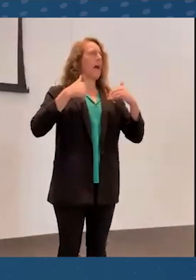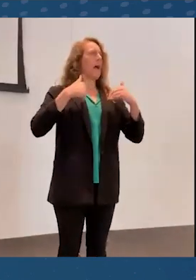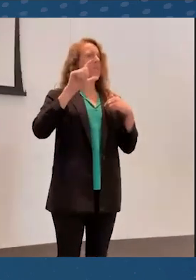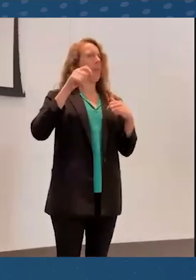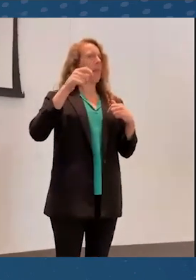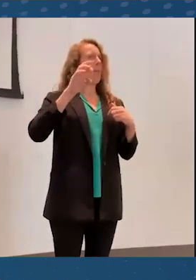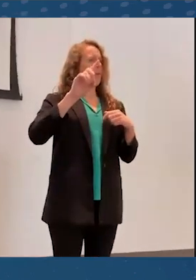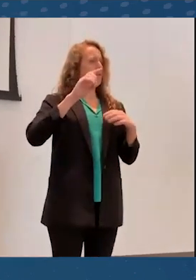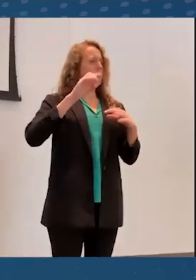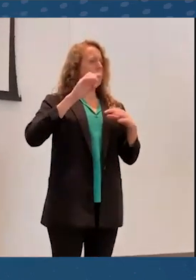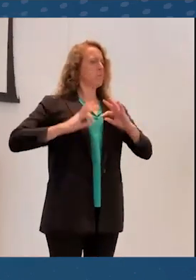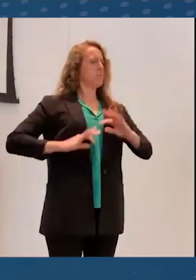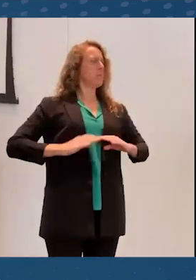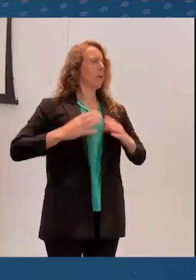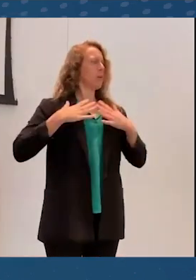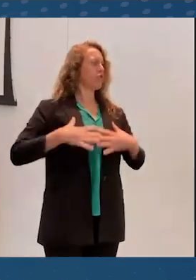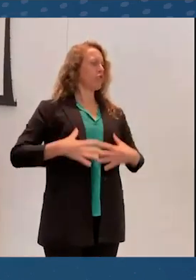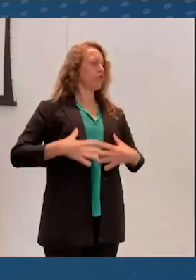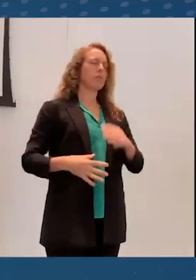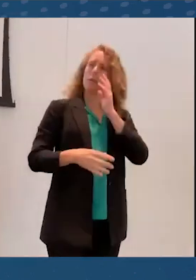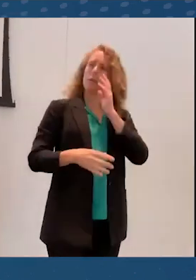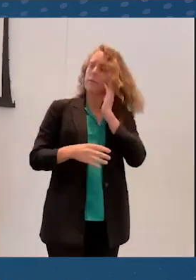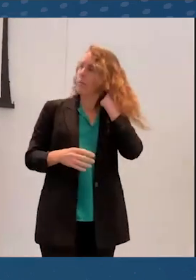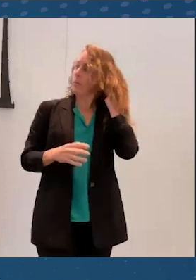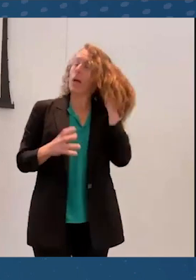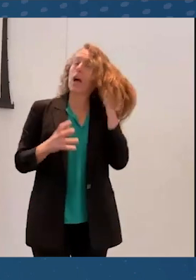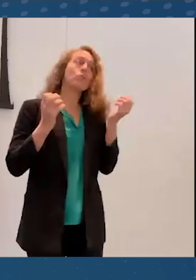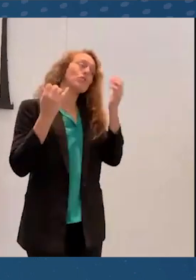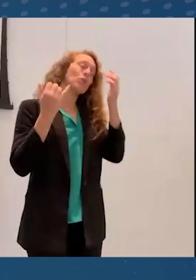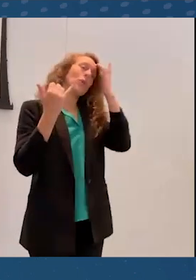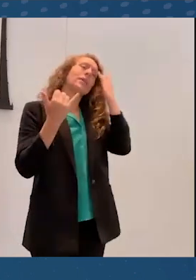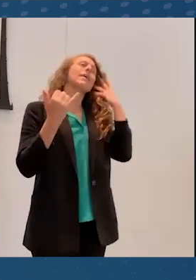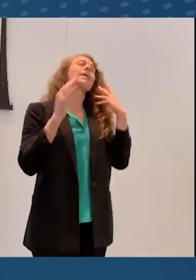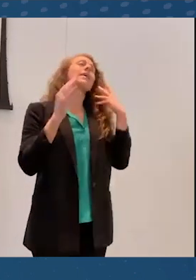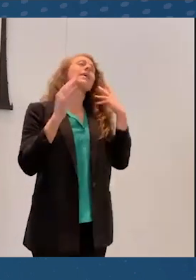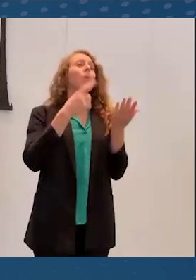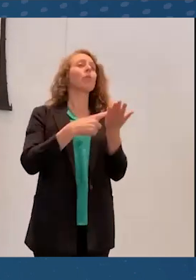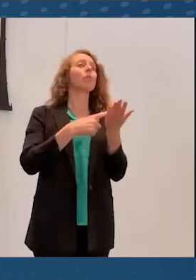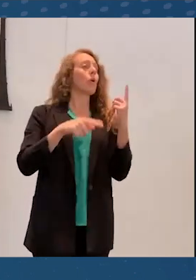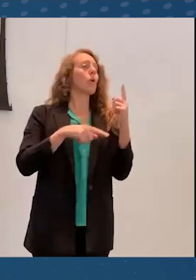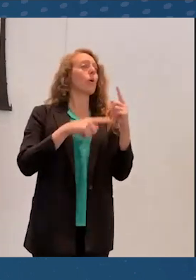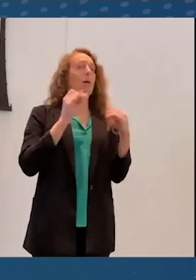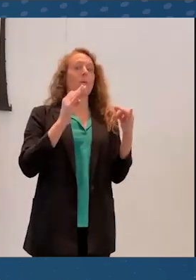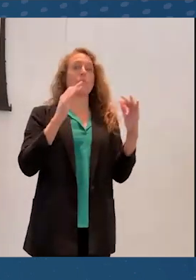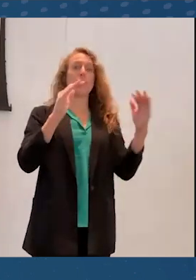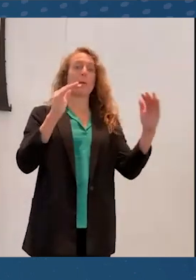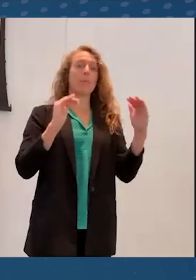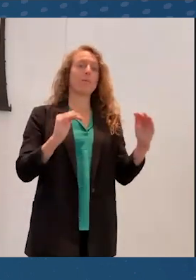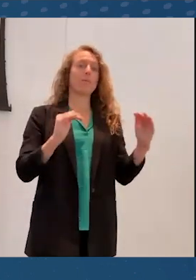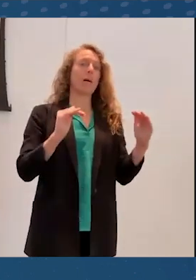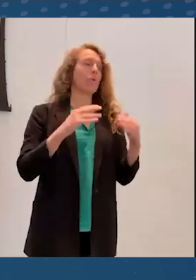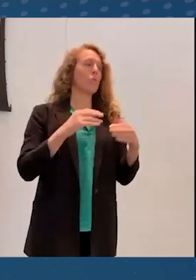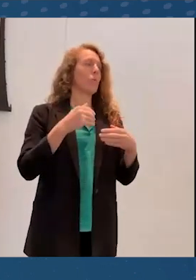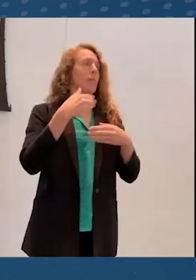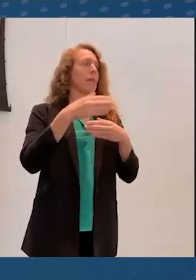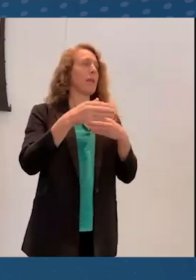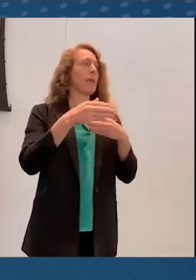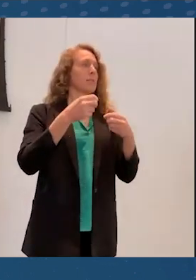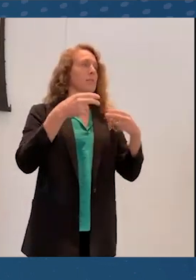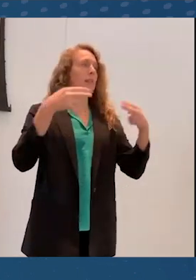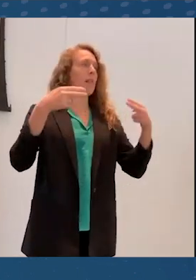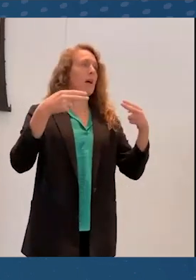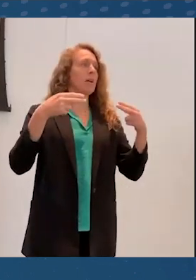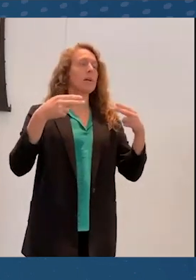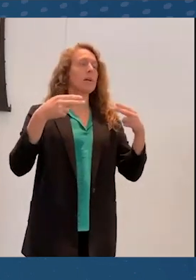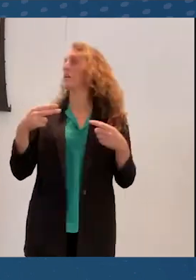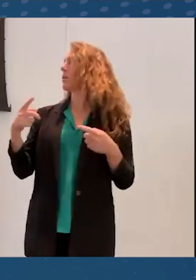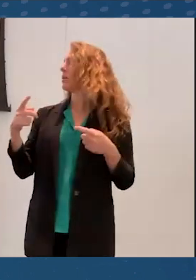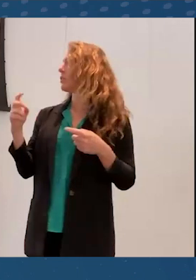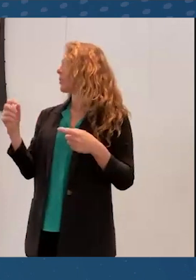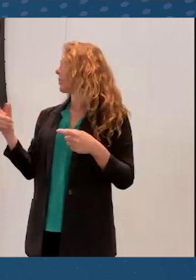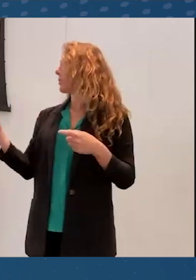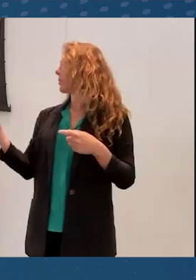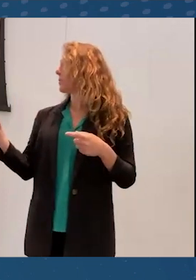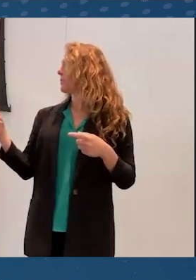So I'm going to talk about, if we can go to the next slide,